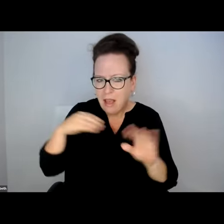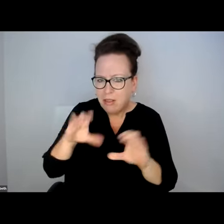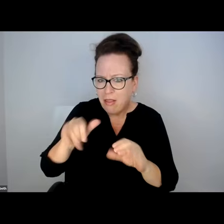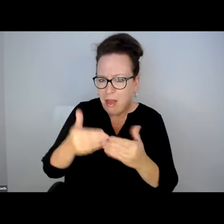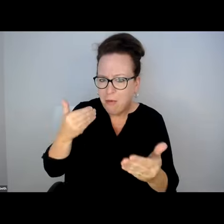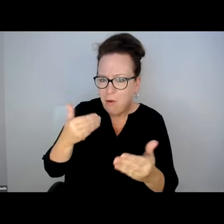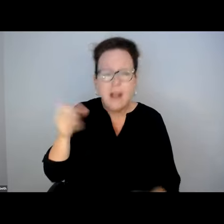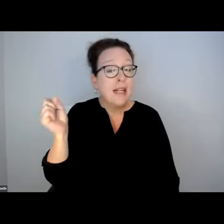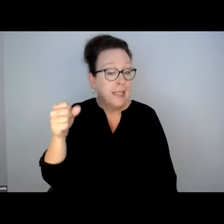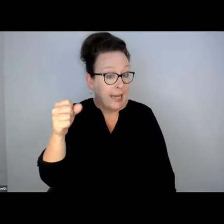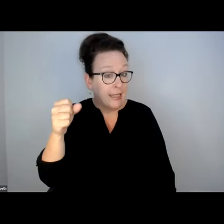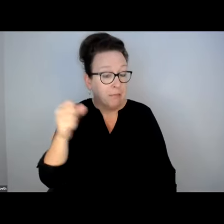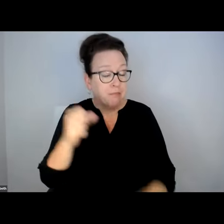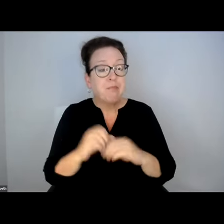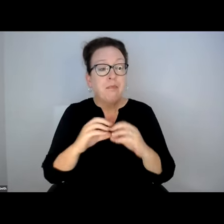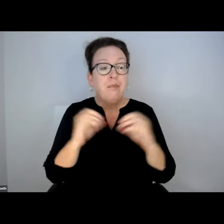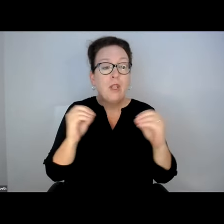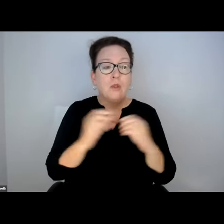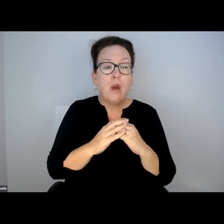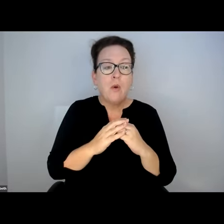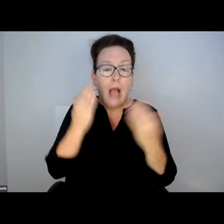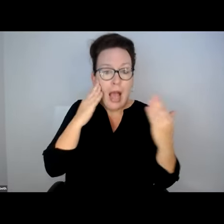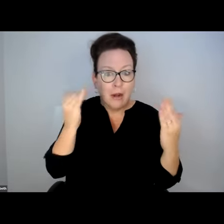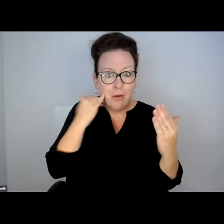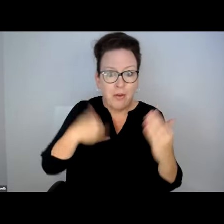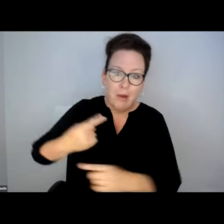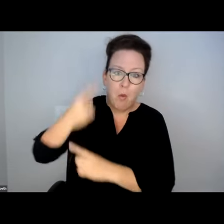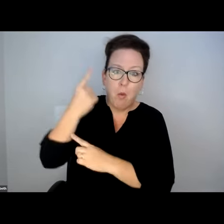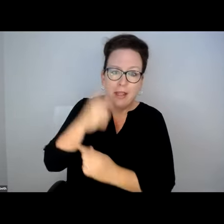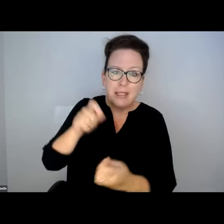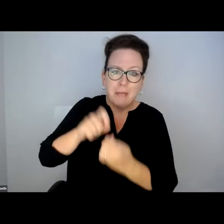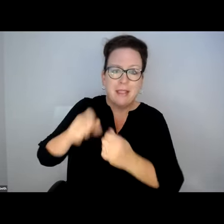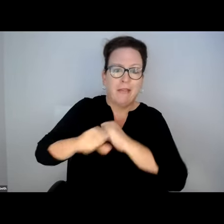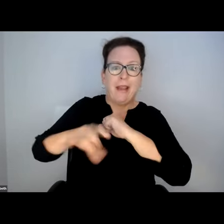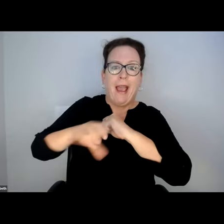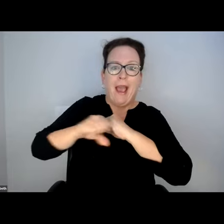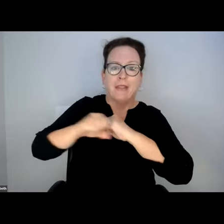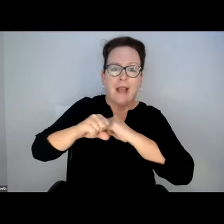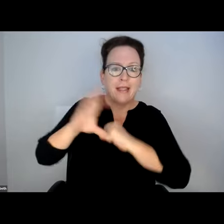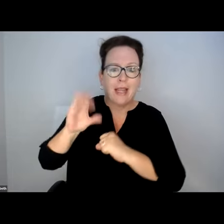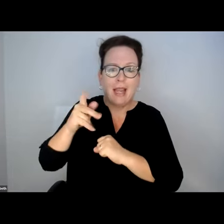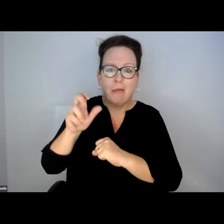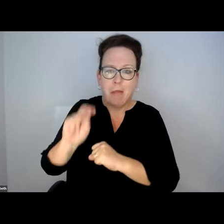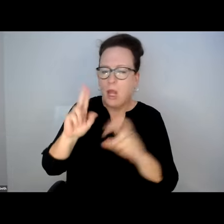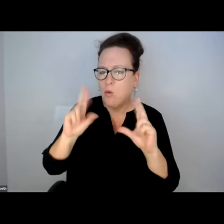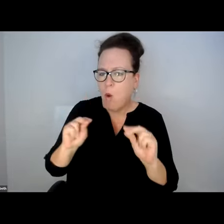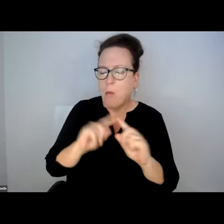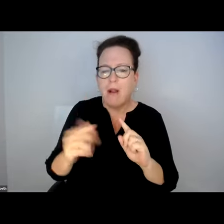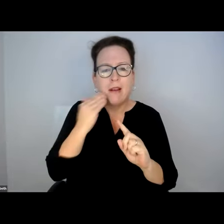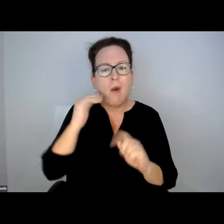THAT EDUCATION AWARENESS ABOUT 311 OUT THERE FOR FOLKS?